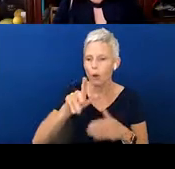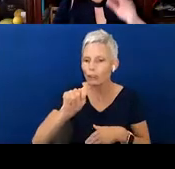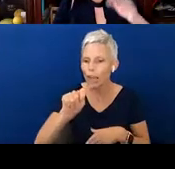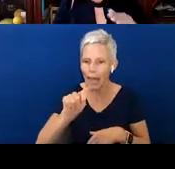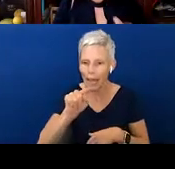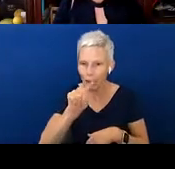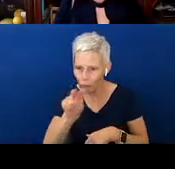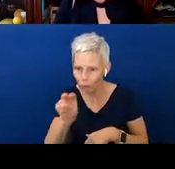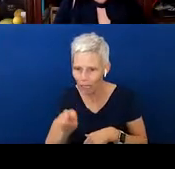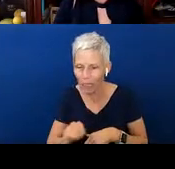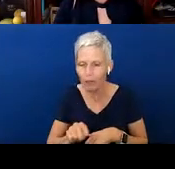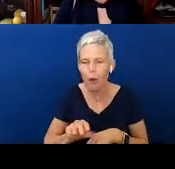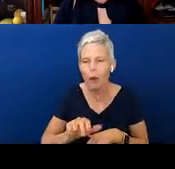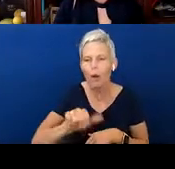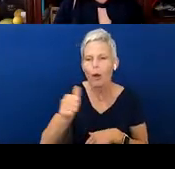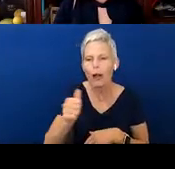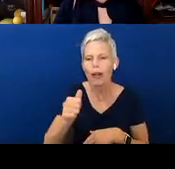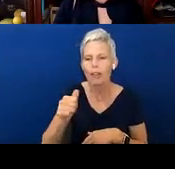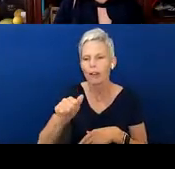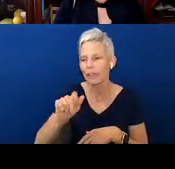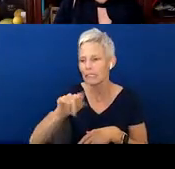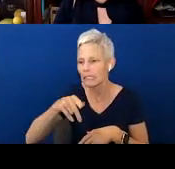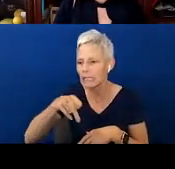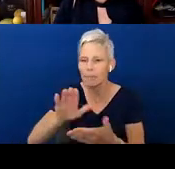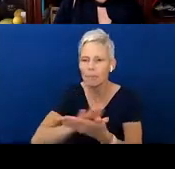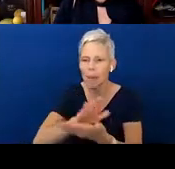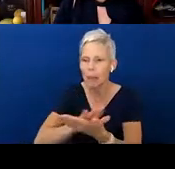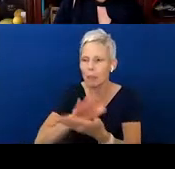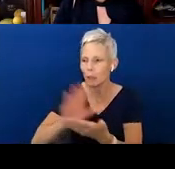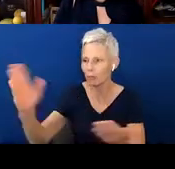the tip sheets, or maybe you printed them out. But what I'm going to ask you to do,